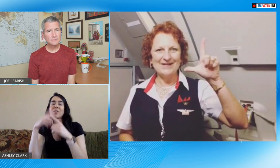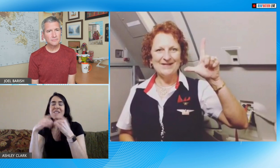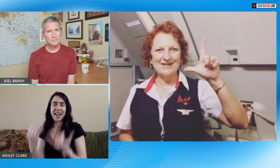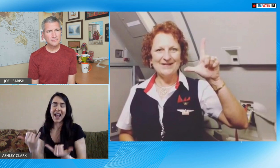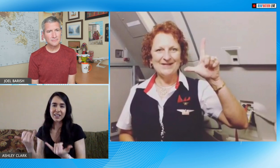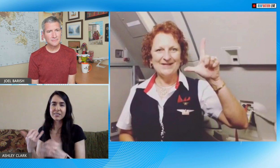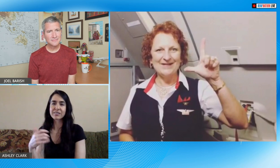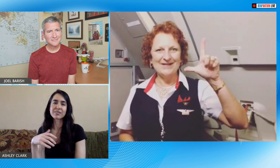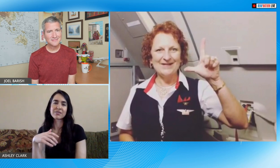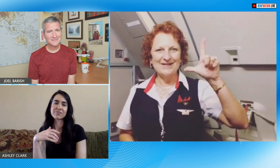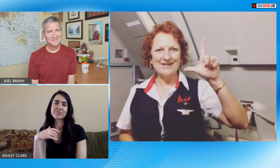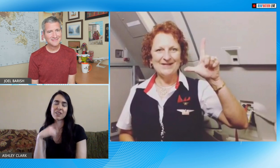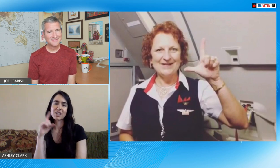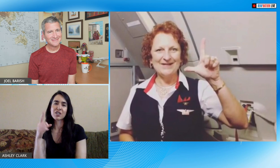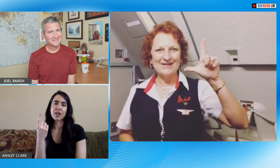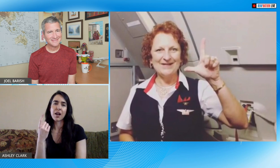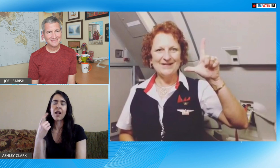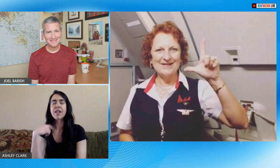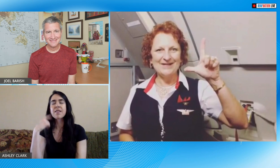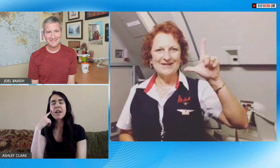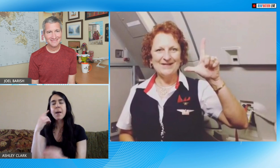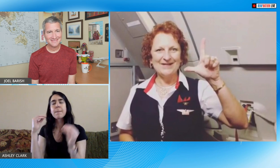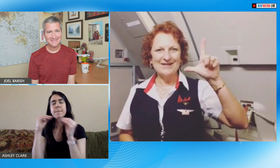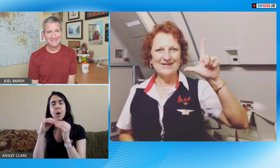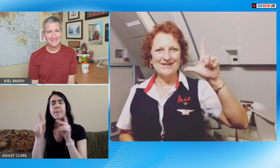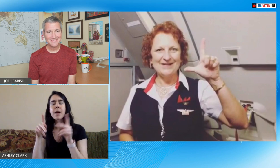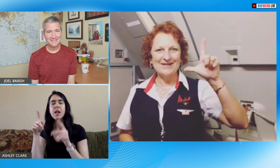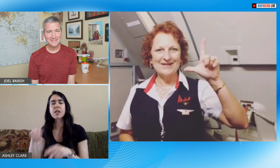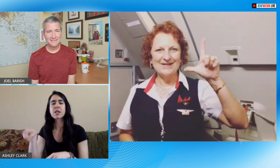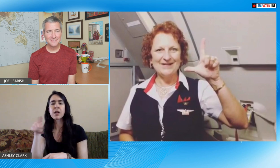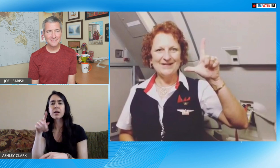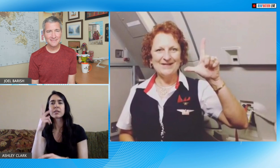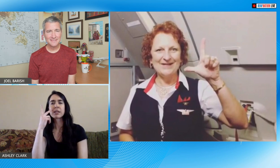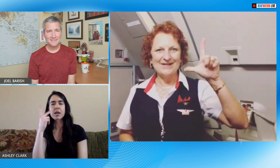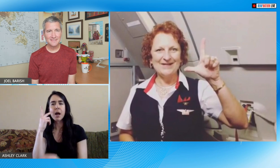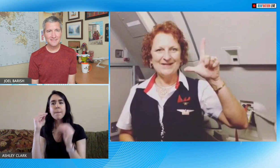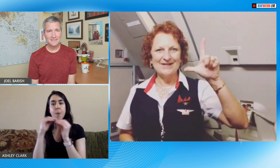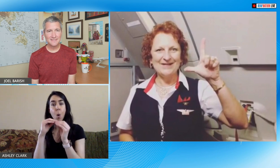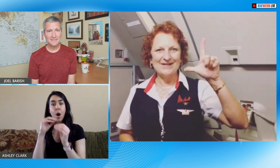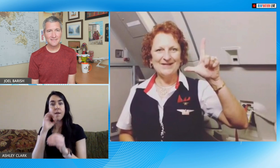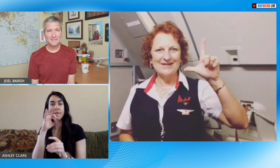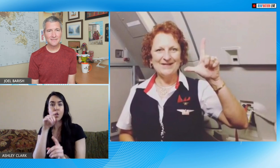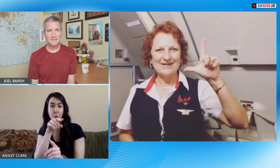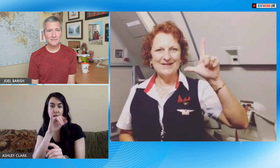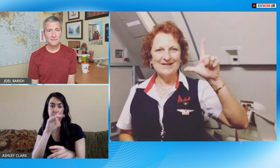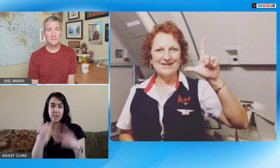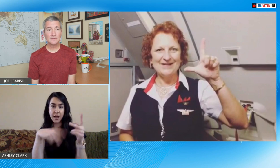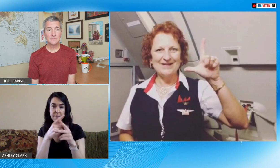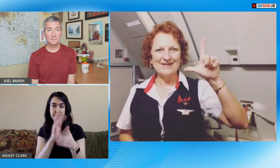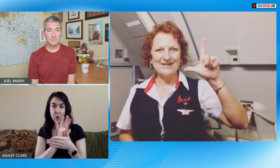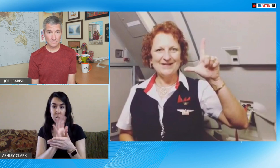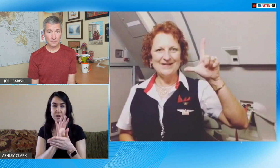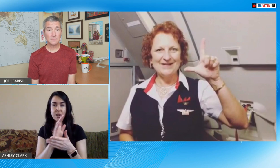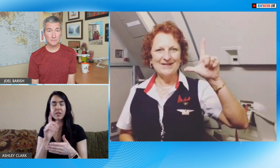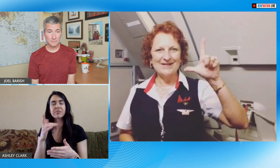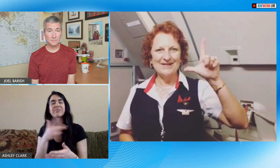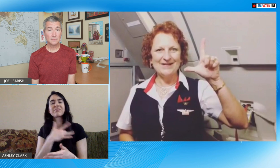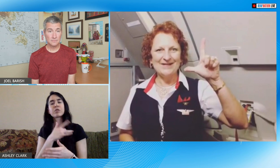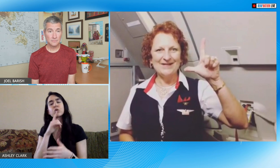ideas on my platform as time went on and more people were seeing these types of